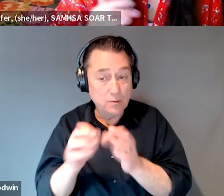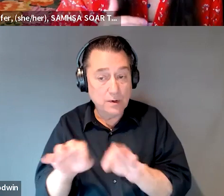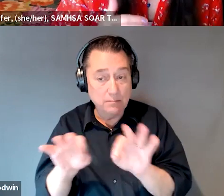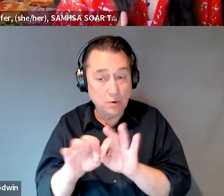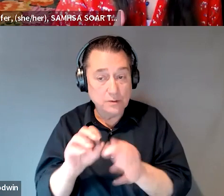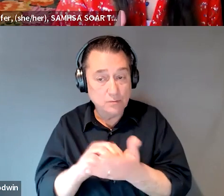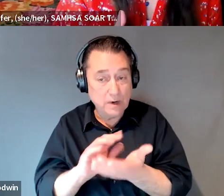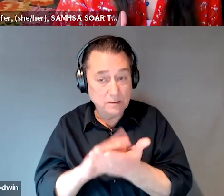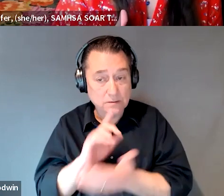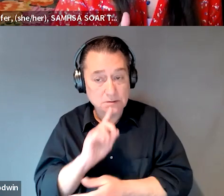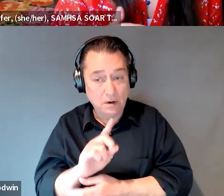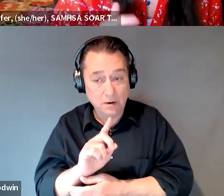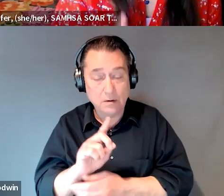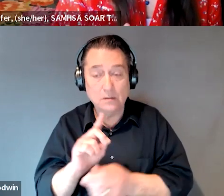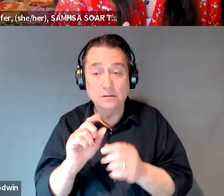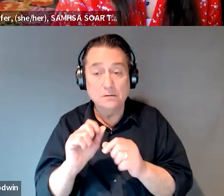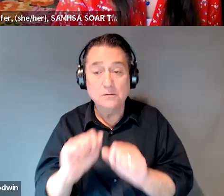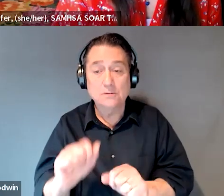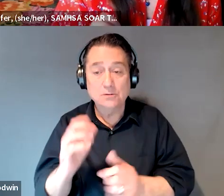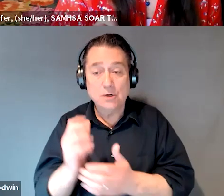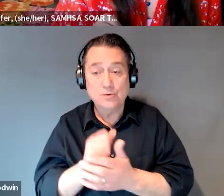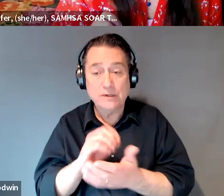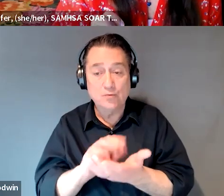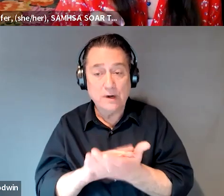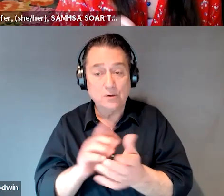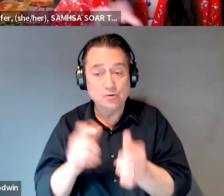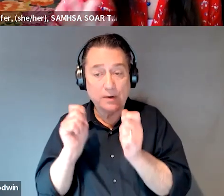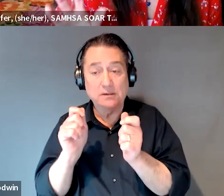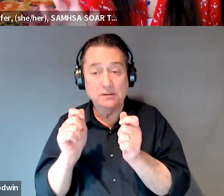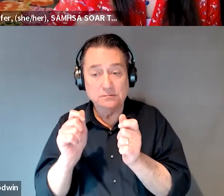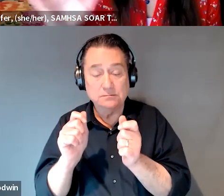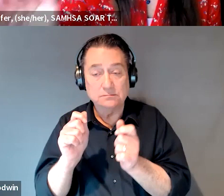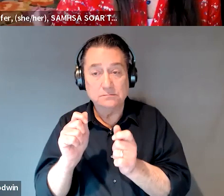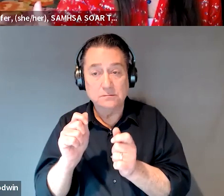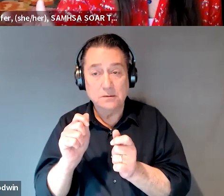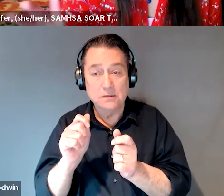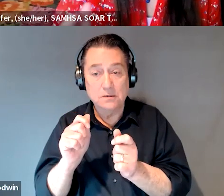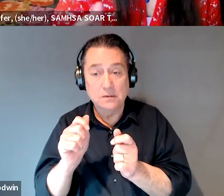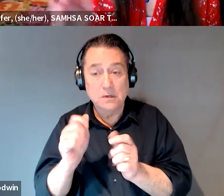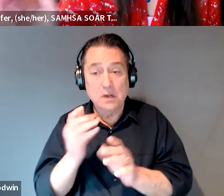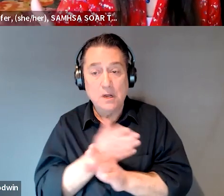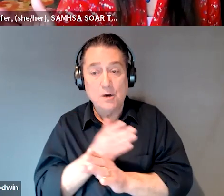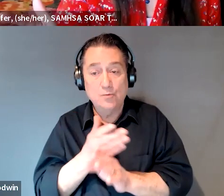or trying to get those records quickly. And then to just kind of preview a second side